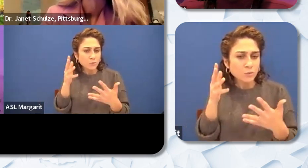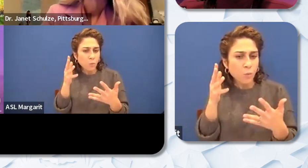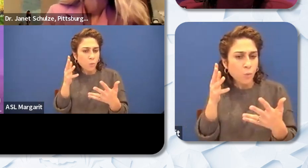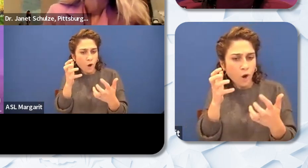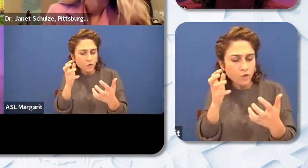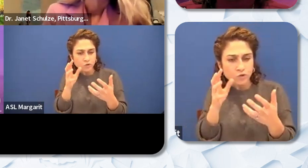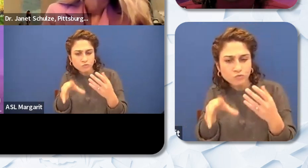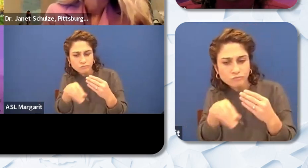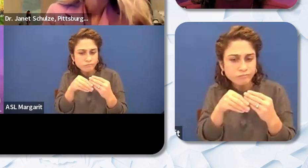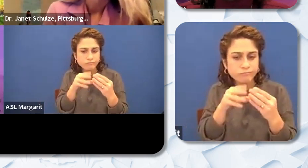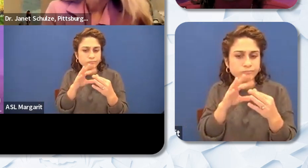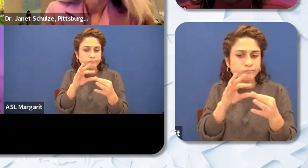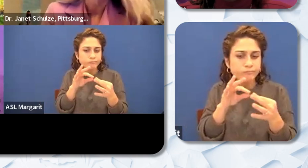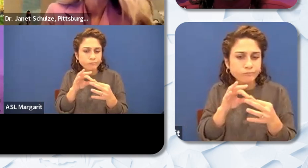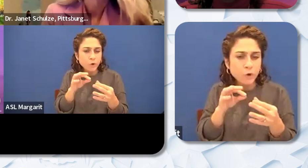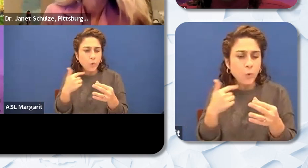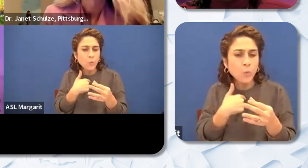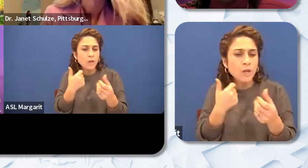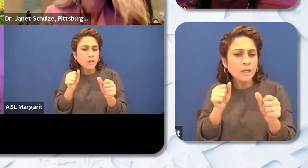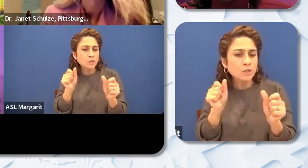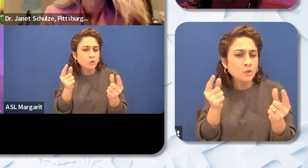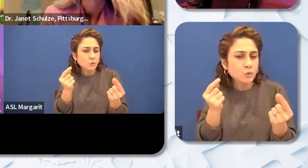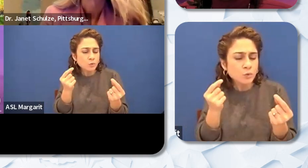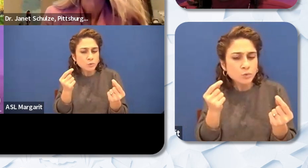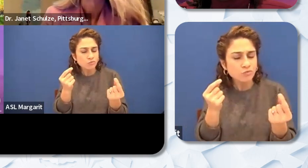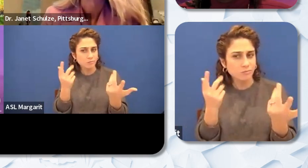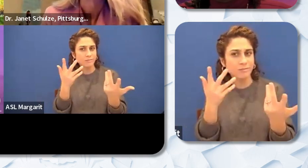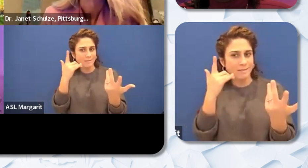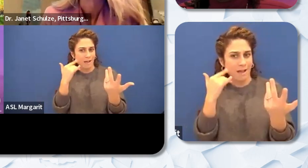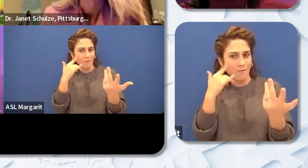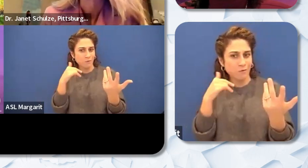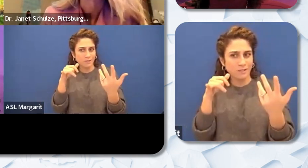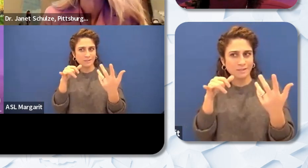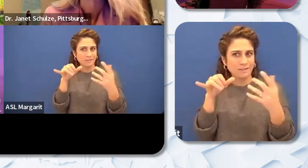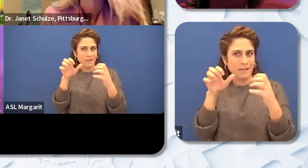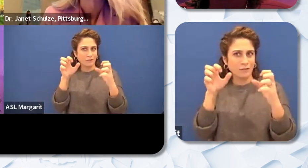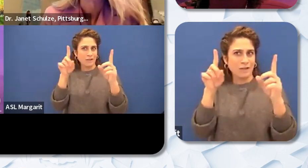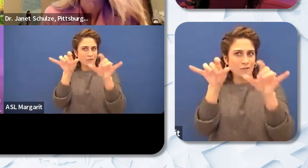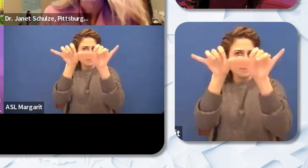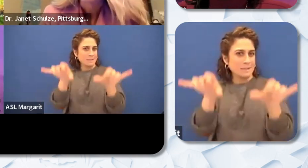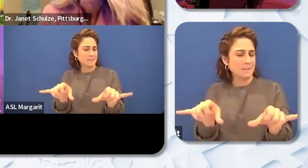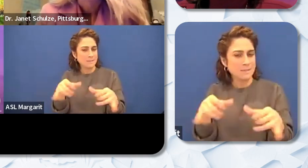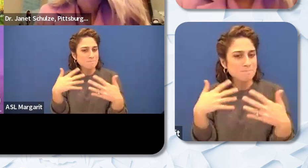can do as a California education system to meet the needs of our prospective Black educators.